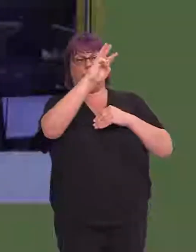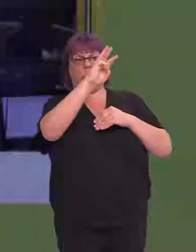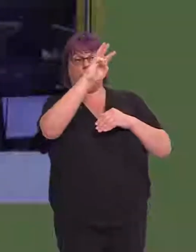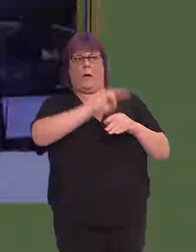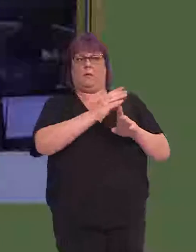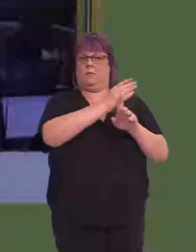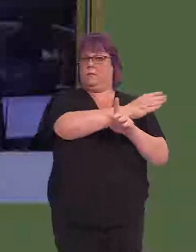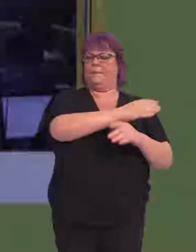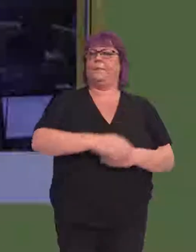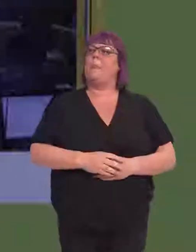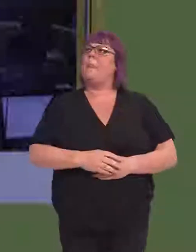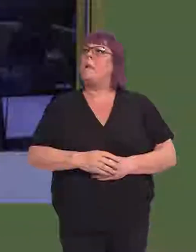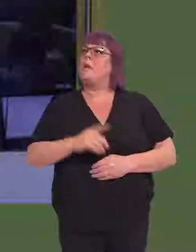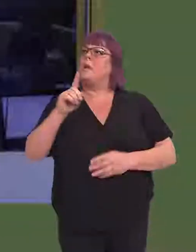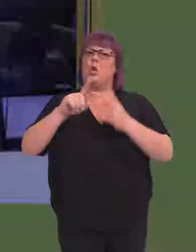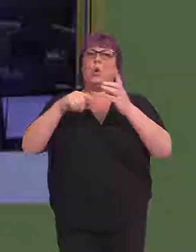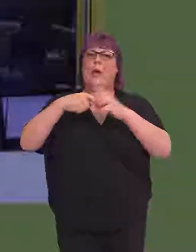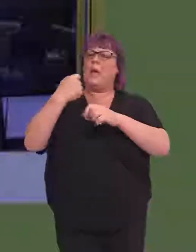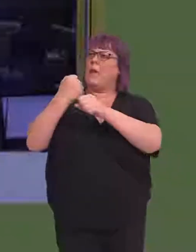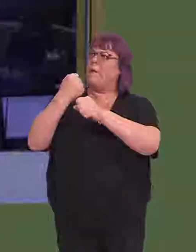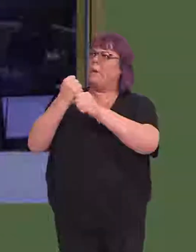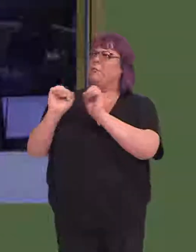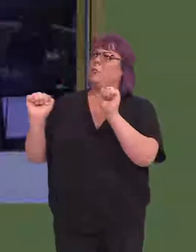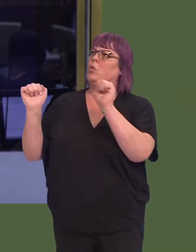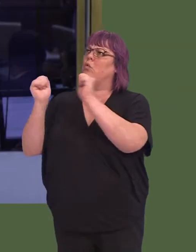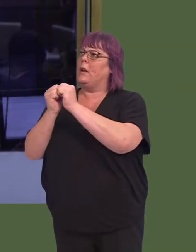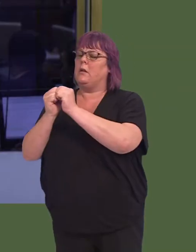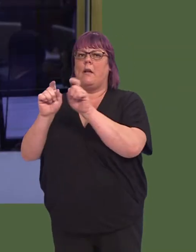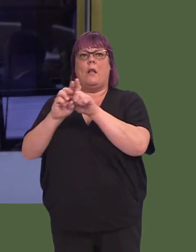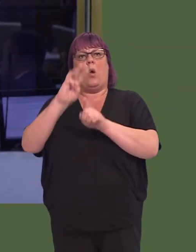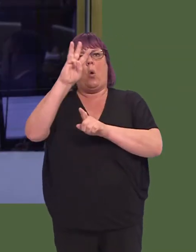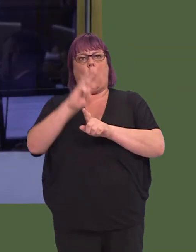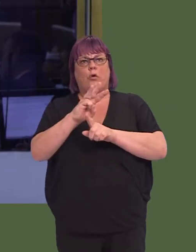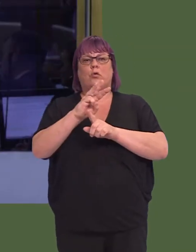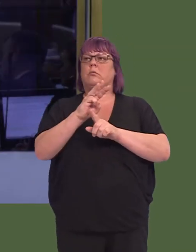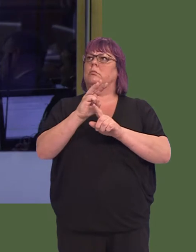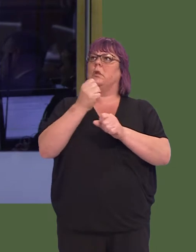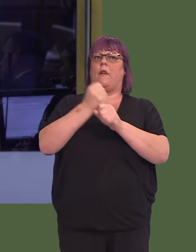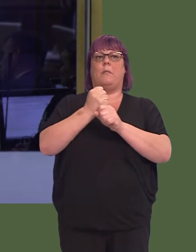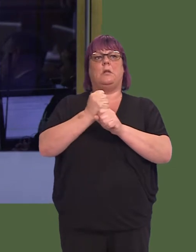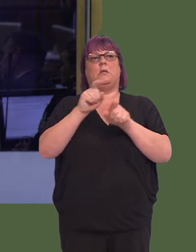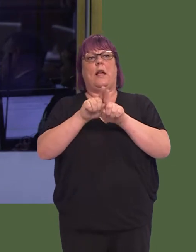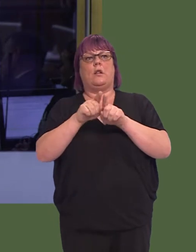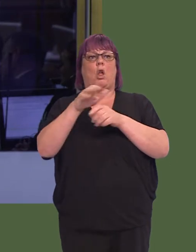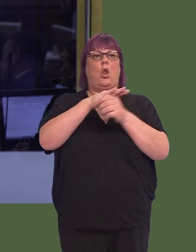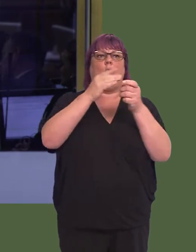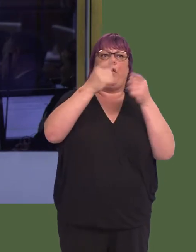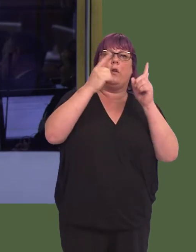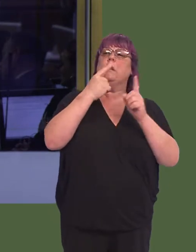Wales, yet 12 months on from the city deal agreement by the UK Government, and despite the agreement by Welsh Government that local authorities can retain 50 per cent of any